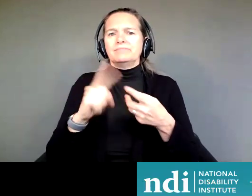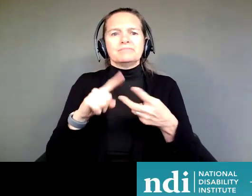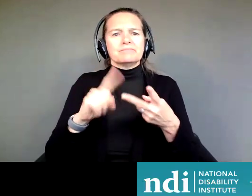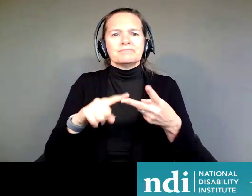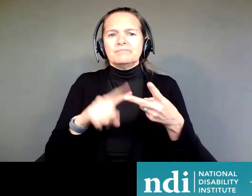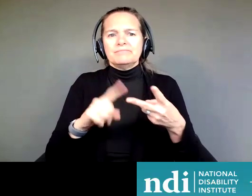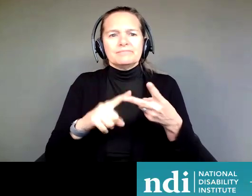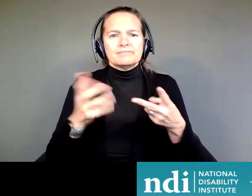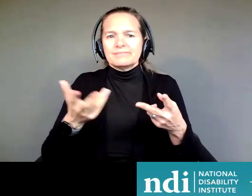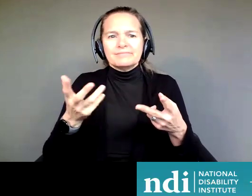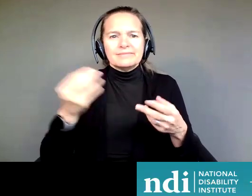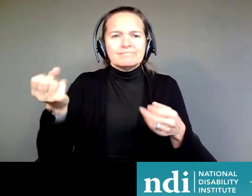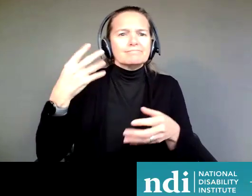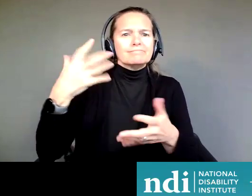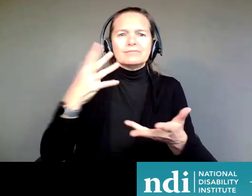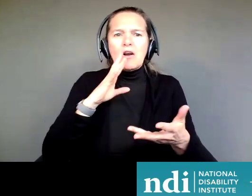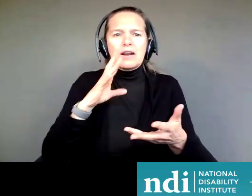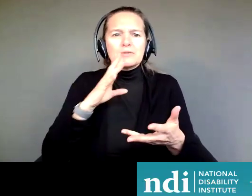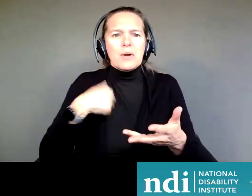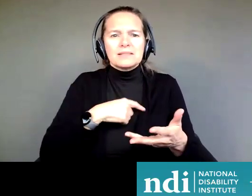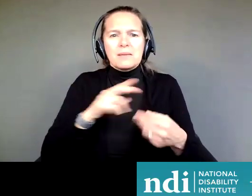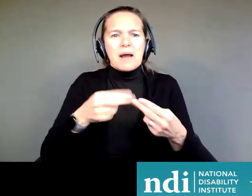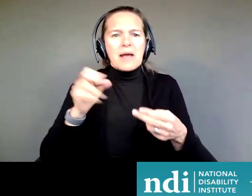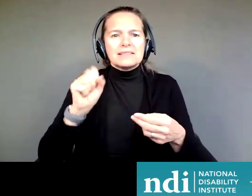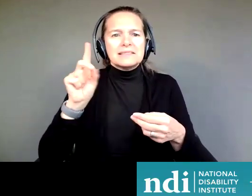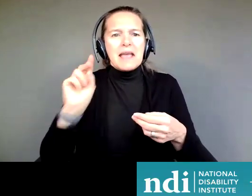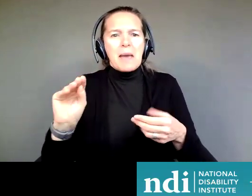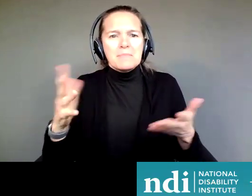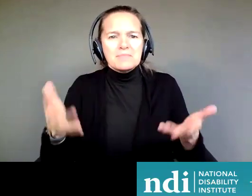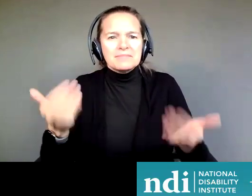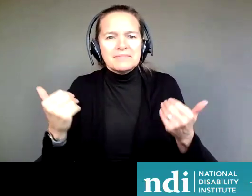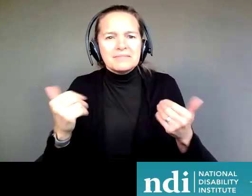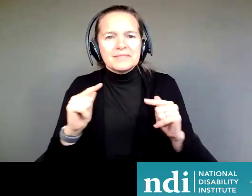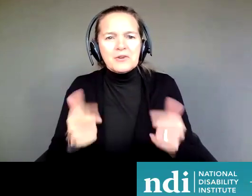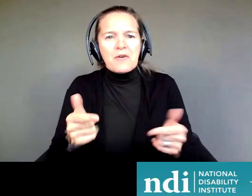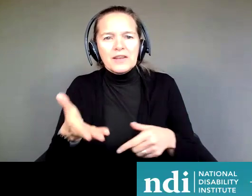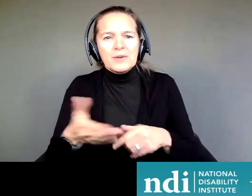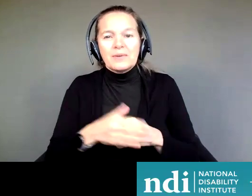talk to us about Supported Decision Making. So, I'll turn it over to you. Thank you so much, Nikki. And hi, everyone!